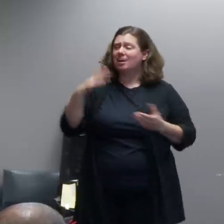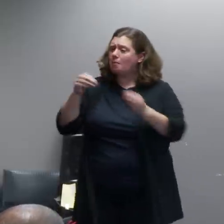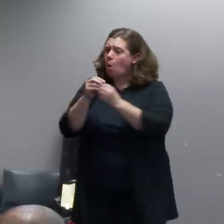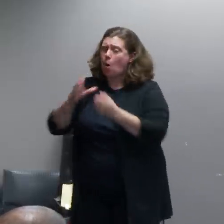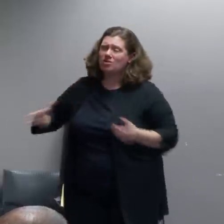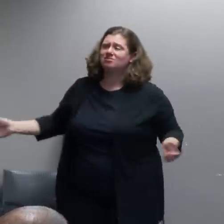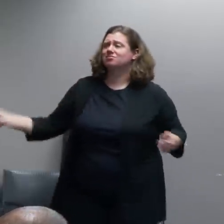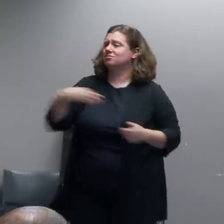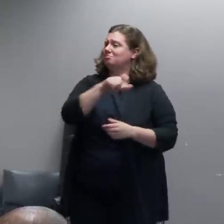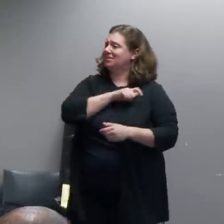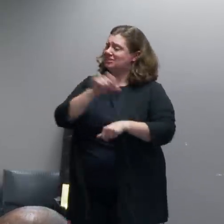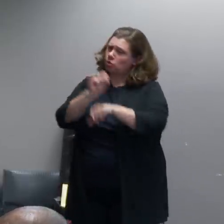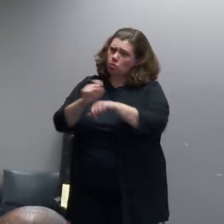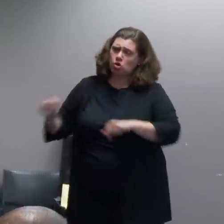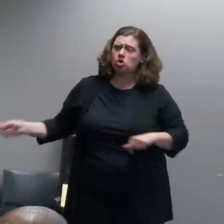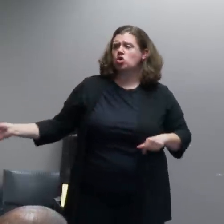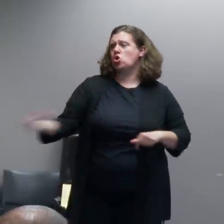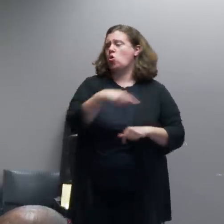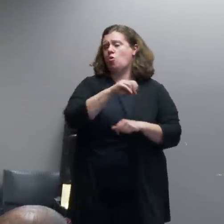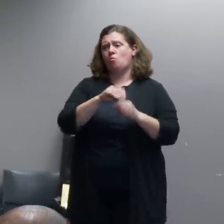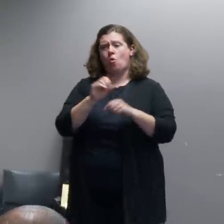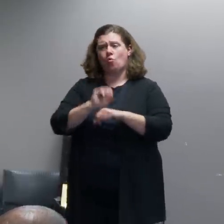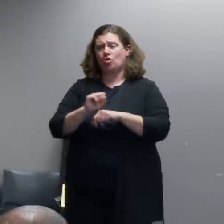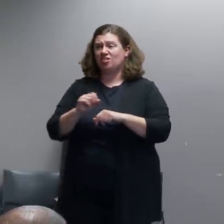really harder than i've ever seen them be pushed before,